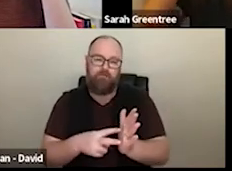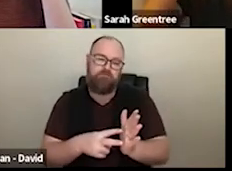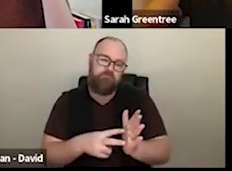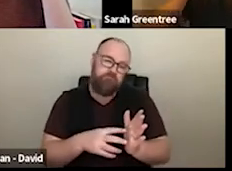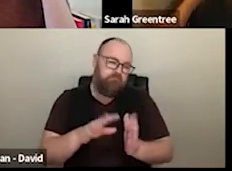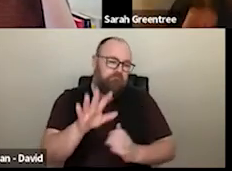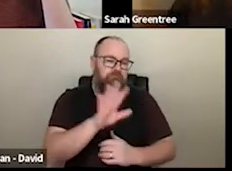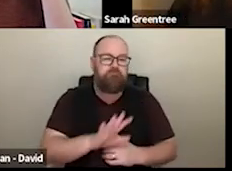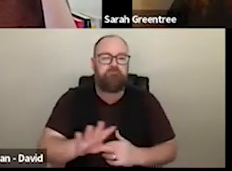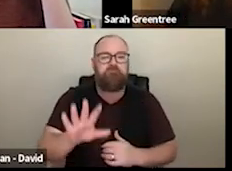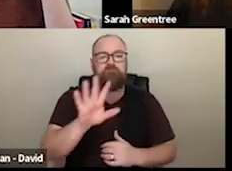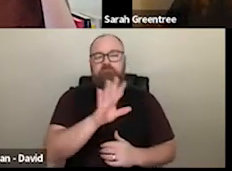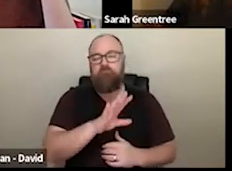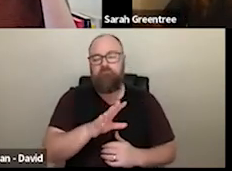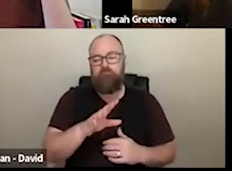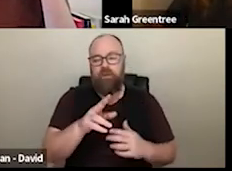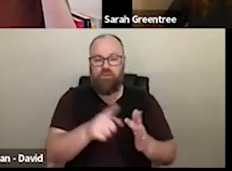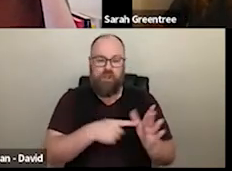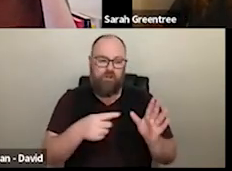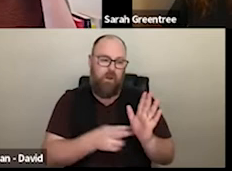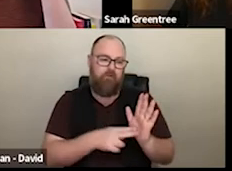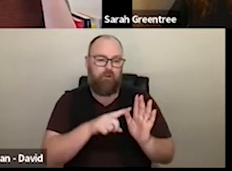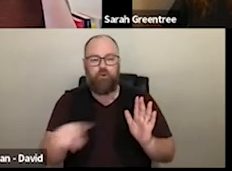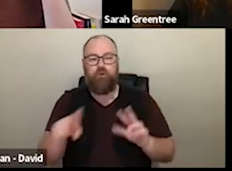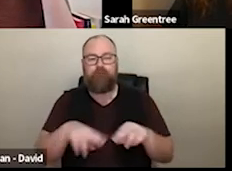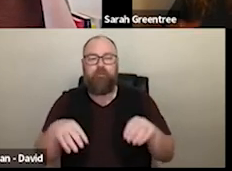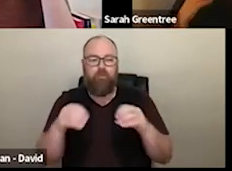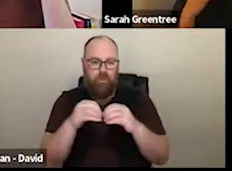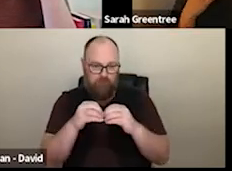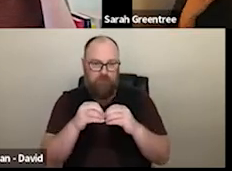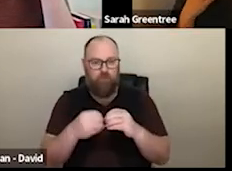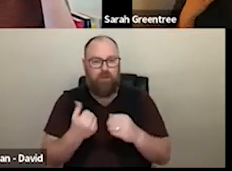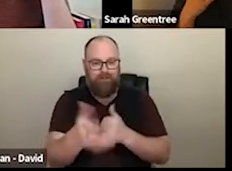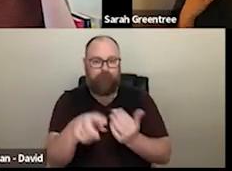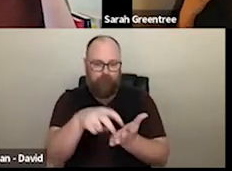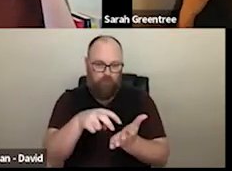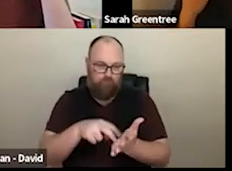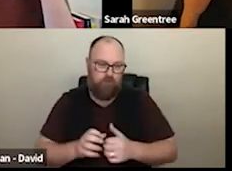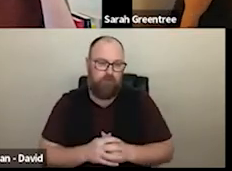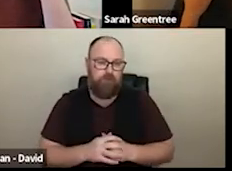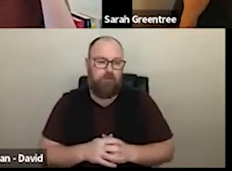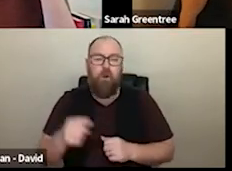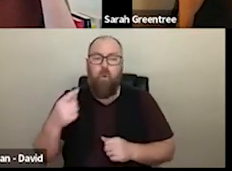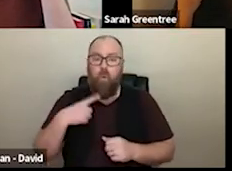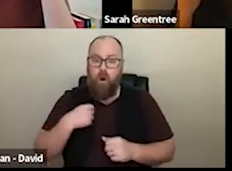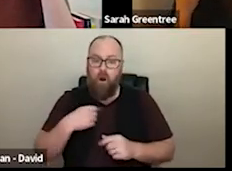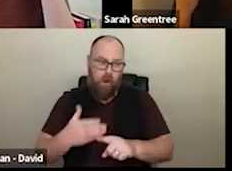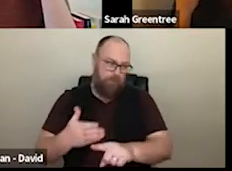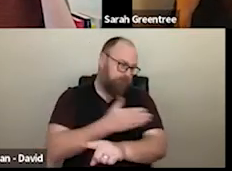reason way of doing it in advance really is, so that so that all organizations by 2024